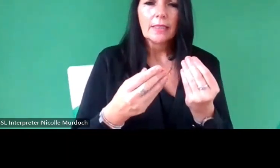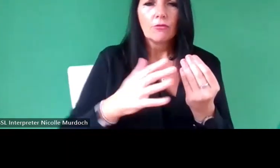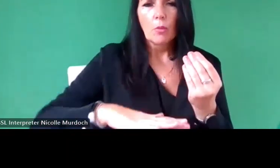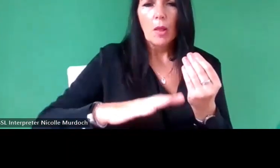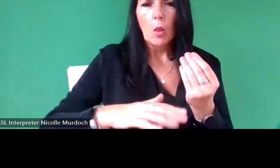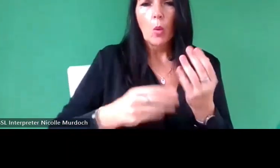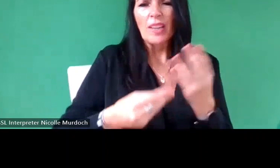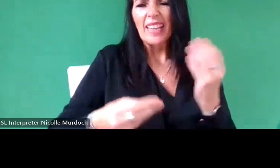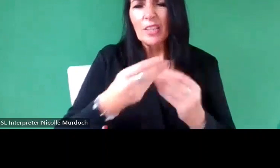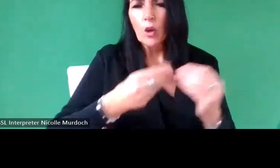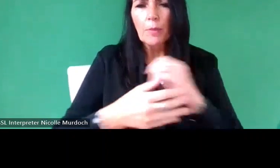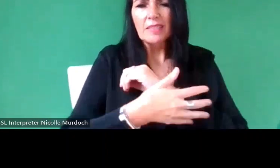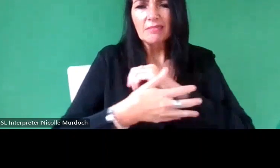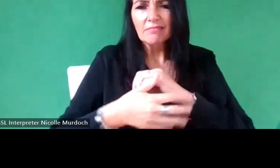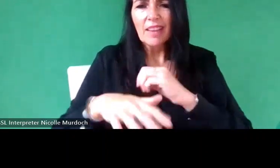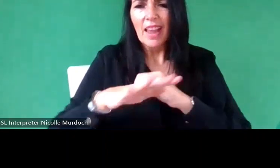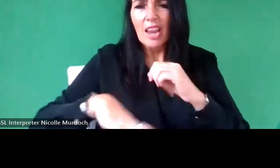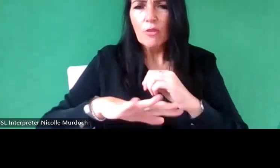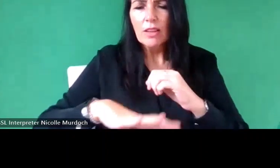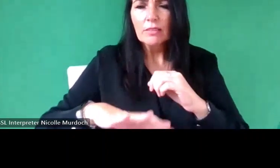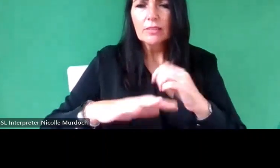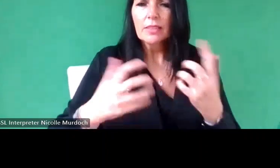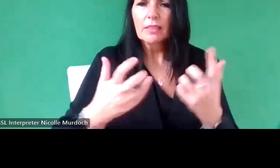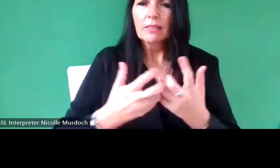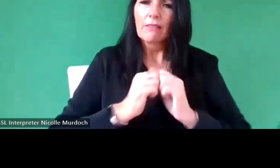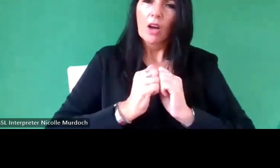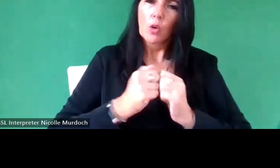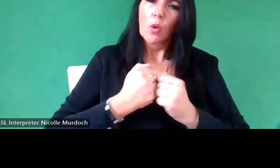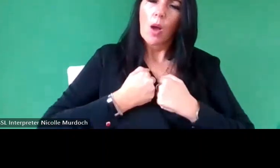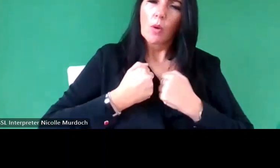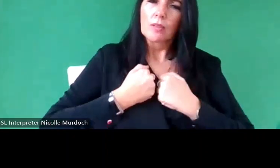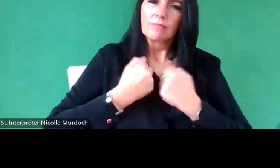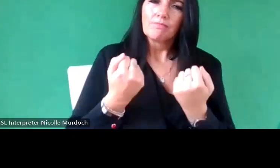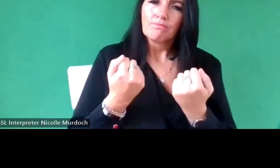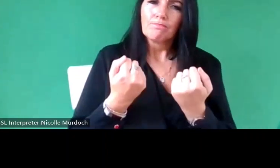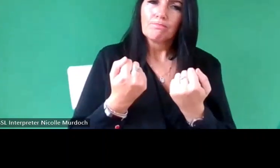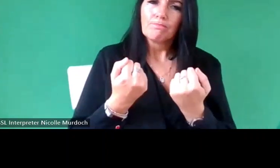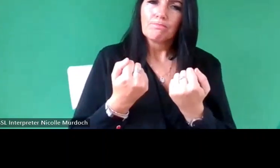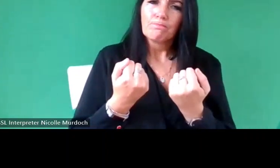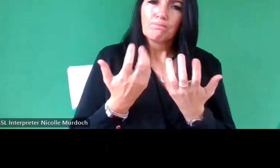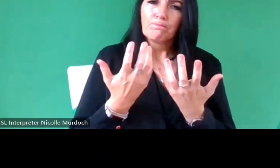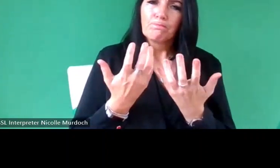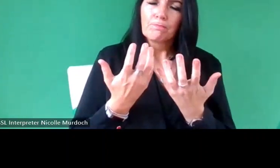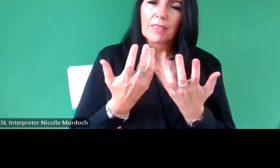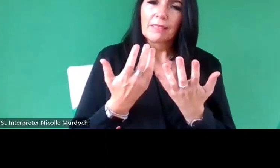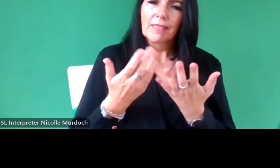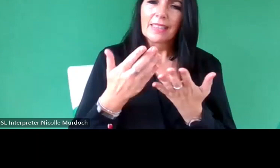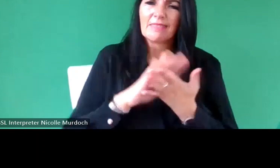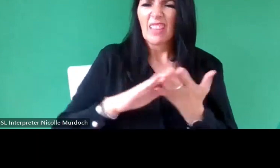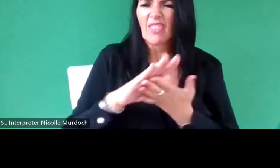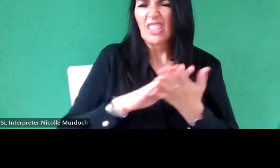areas are valued as our her I guess kind of moving more typical definitions of Heritage but more soci